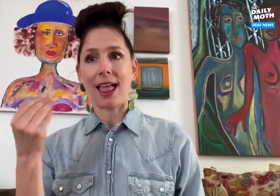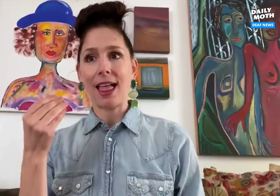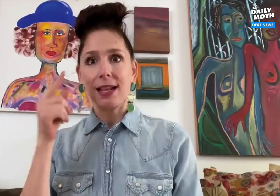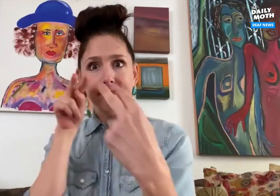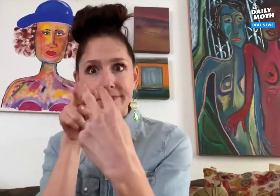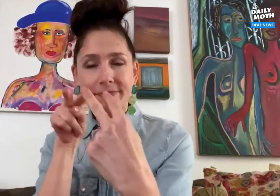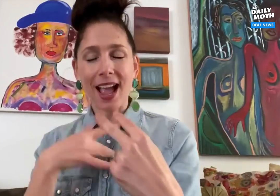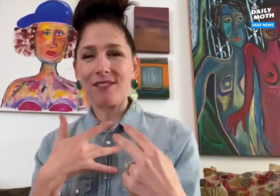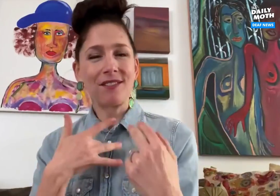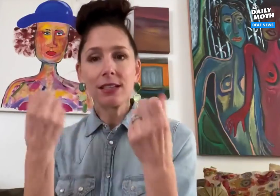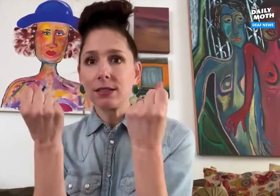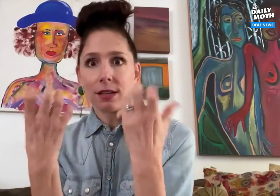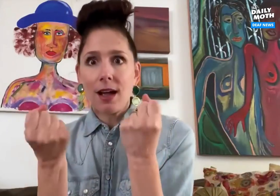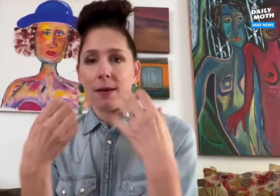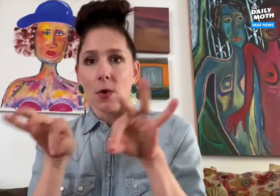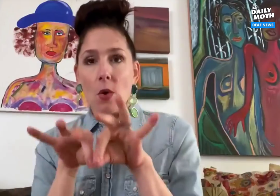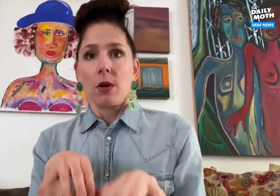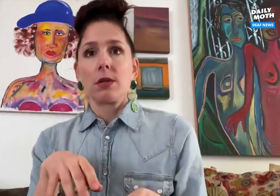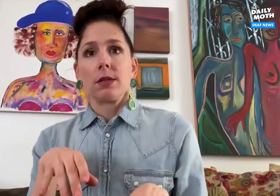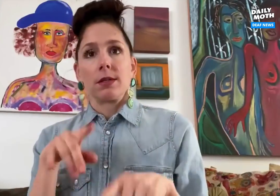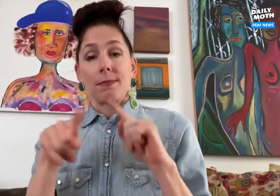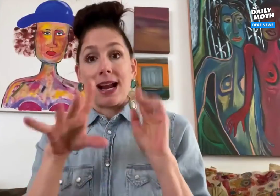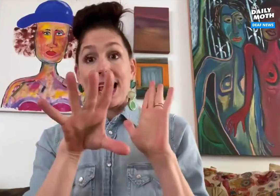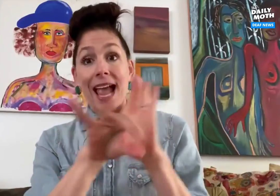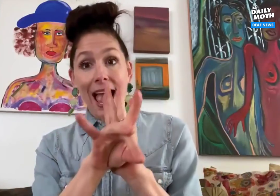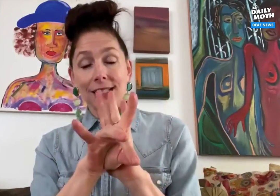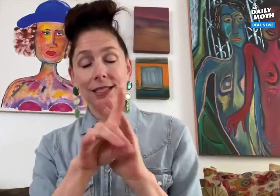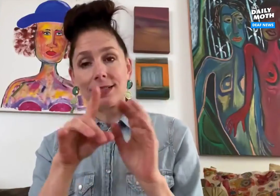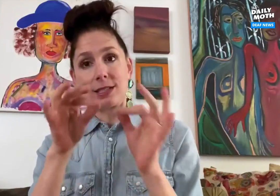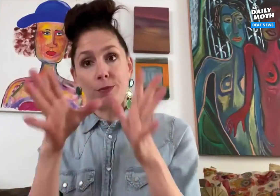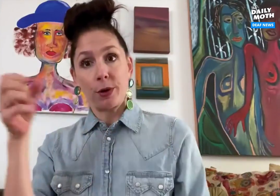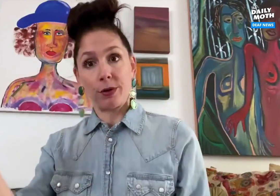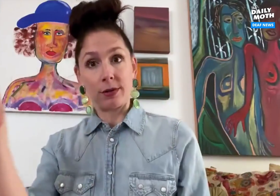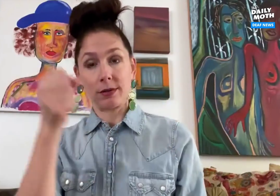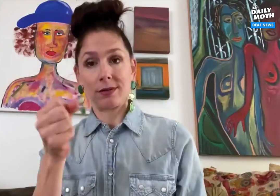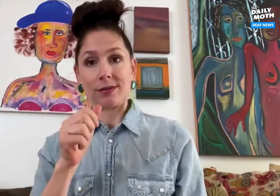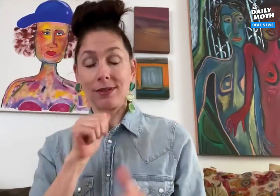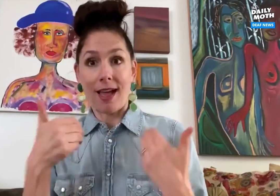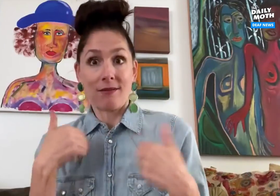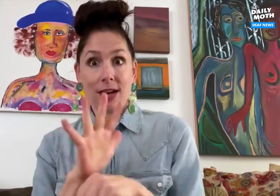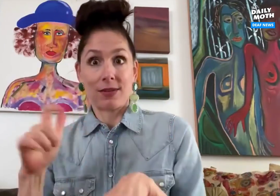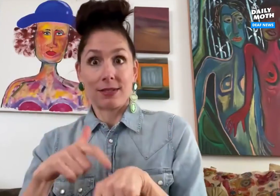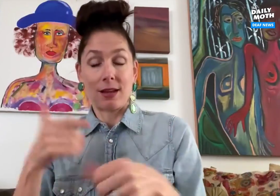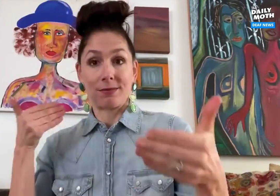she connects with people, so it was important for this character to use sign language. But it was not possible for an interpreter to be cast because it was so last minute.